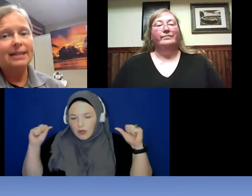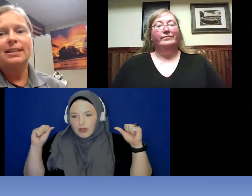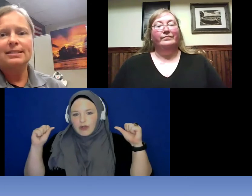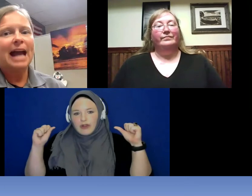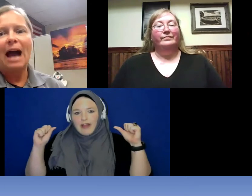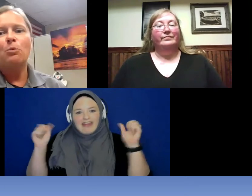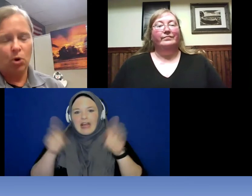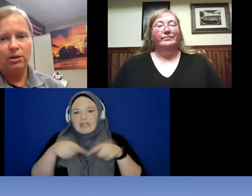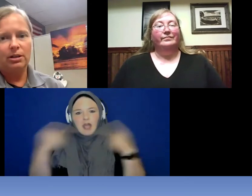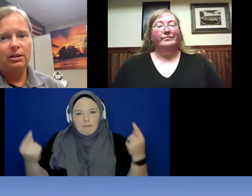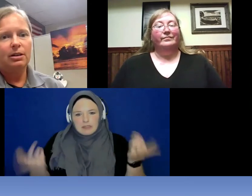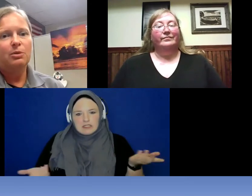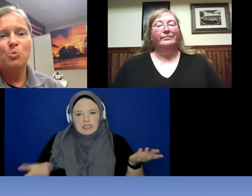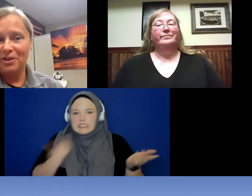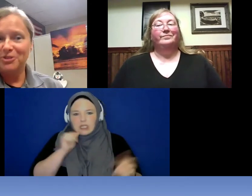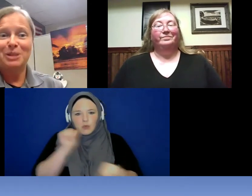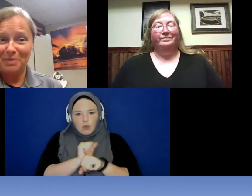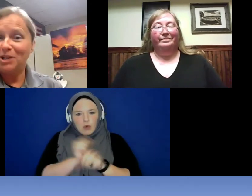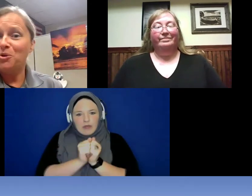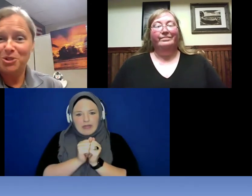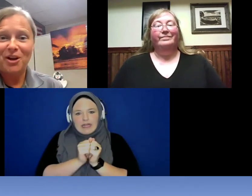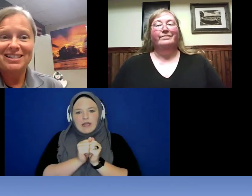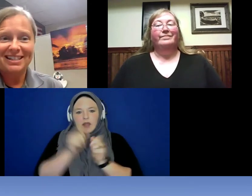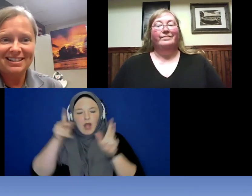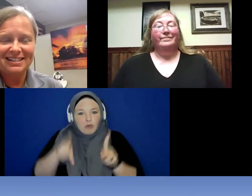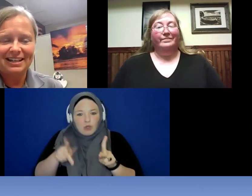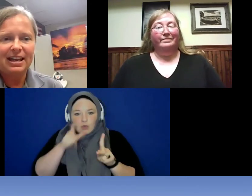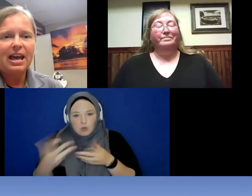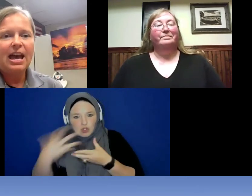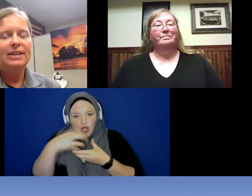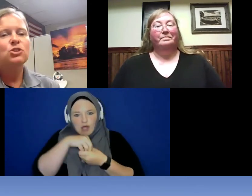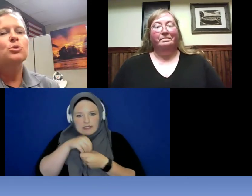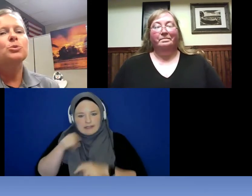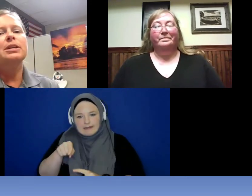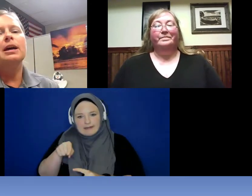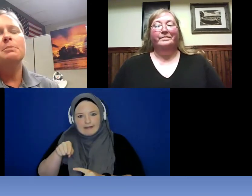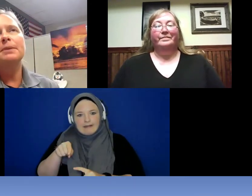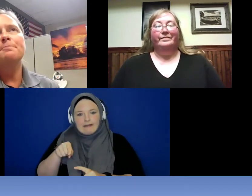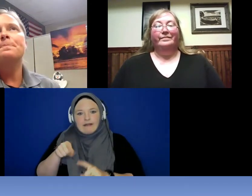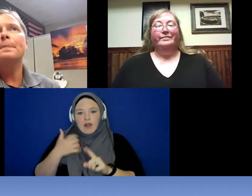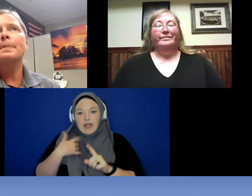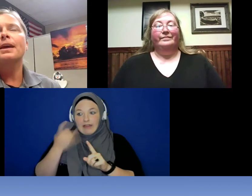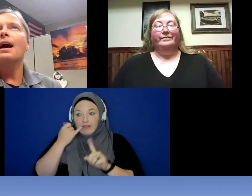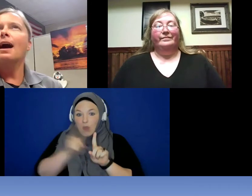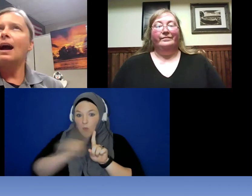That does not work with somebody who is autistic. And truly, I mean, I